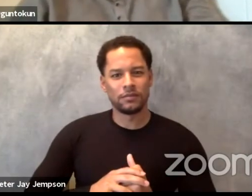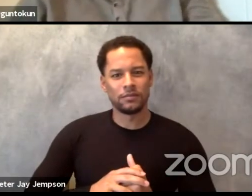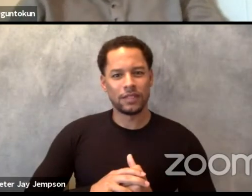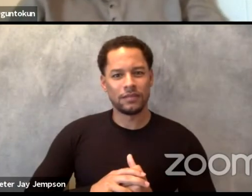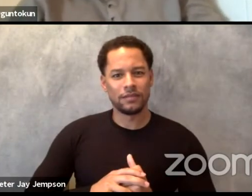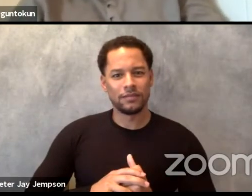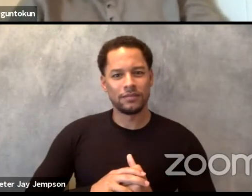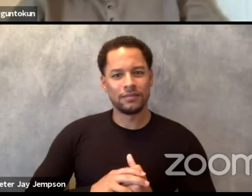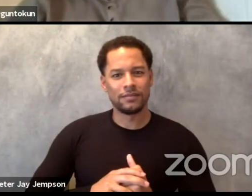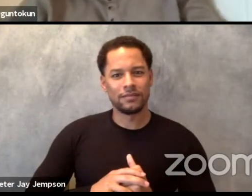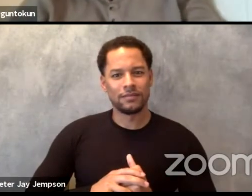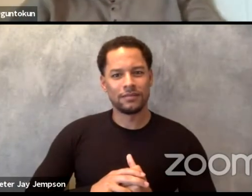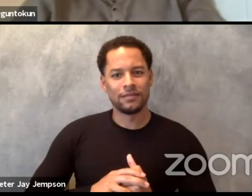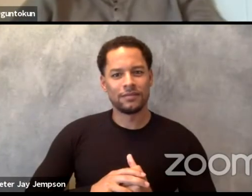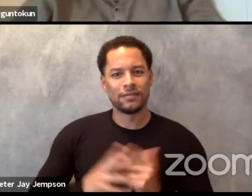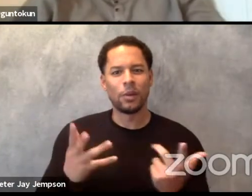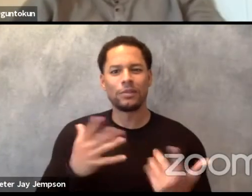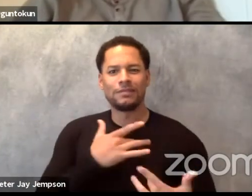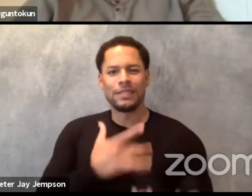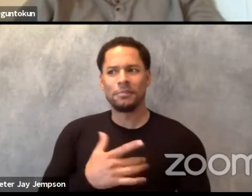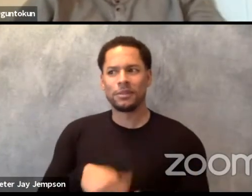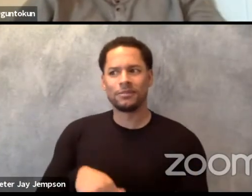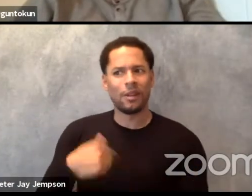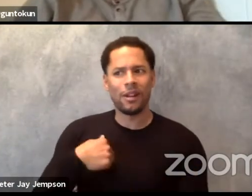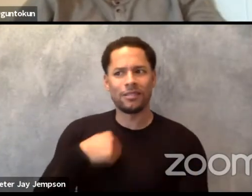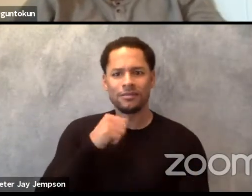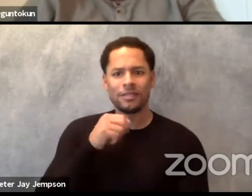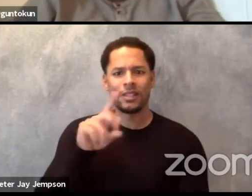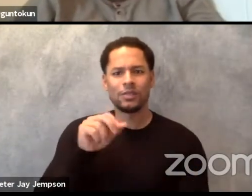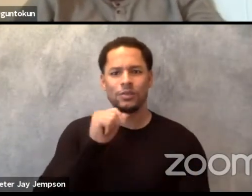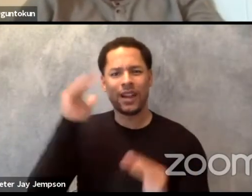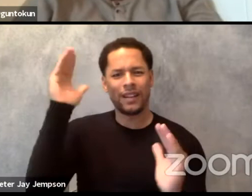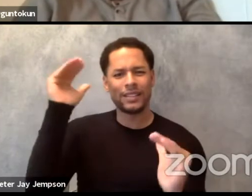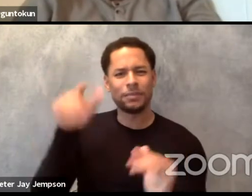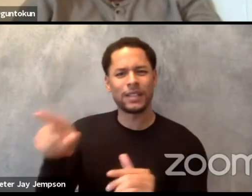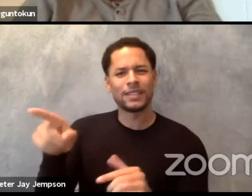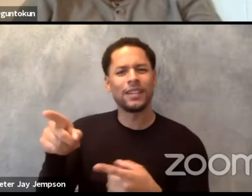Like I don't expect a Swedish person to talk about the forest and make meatballs on stage,